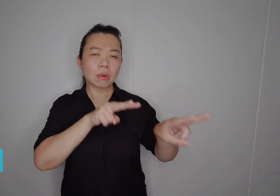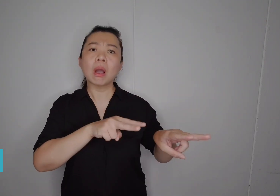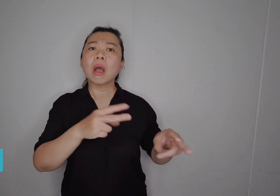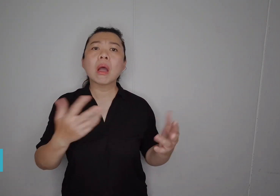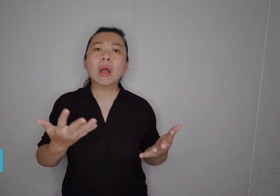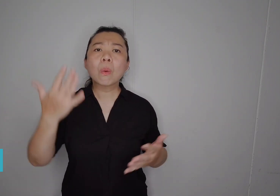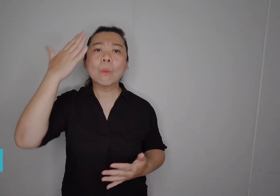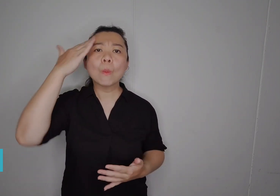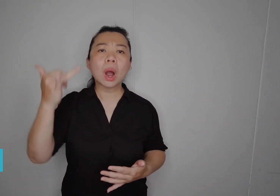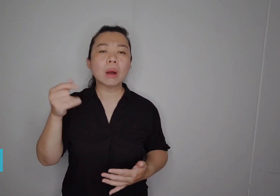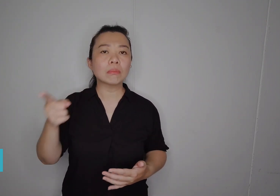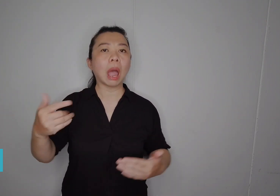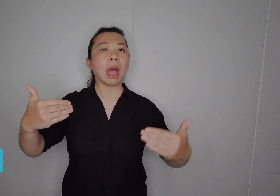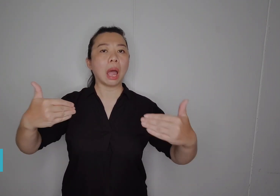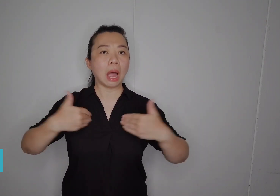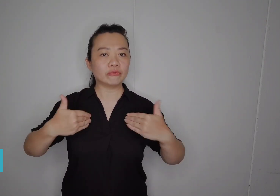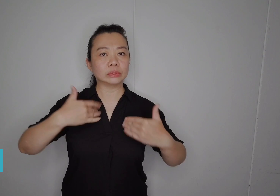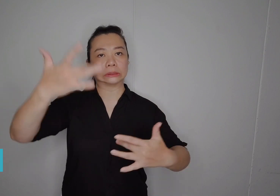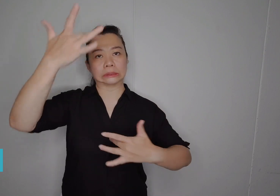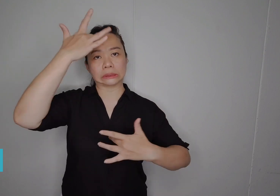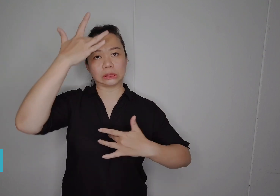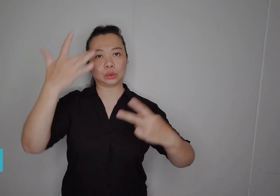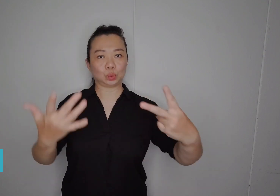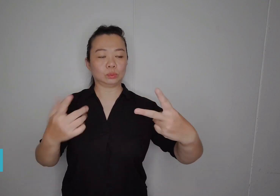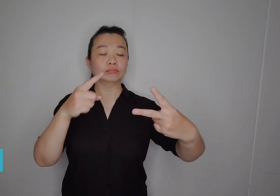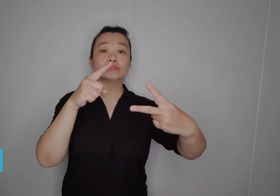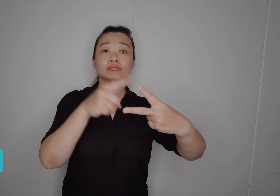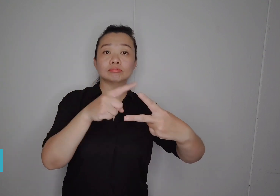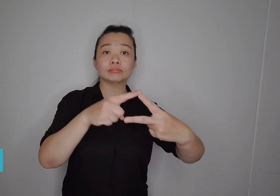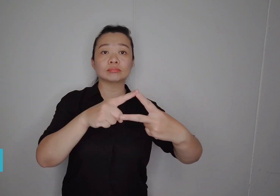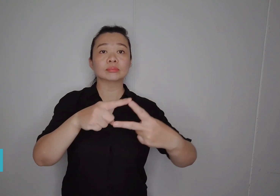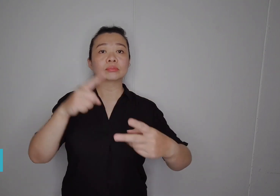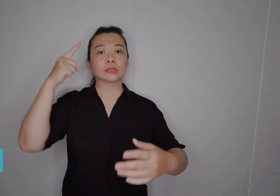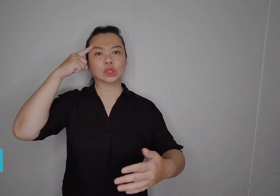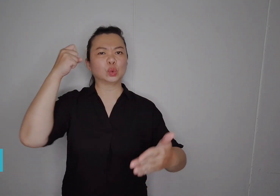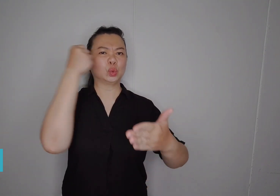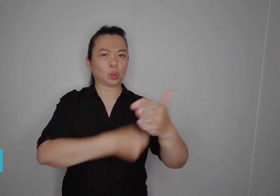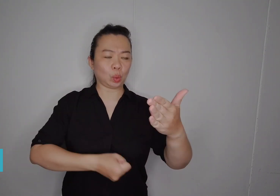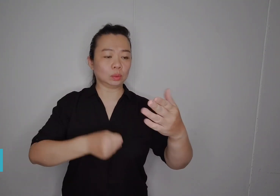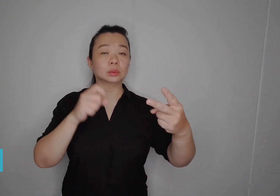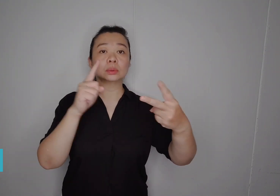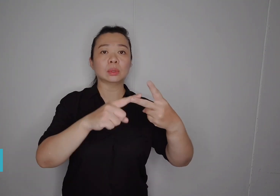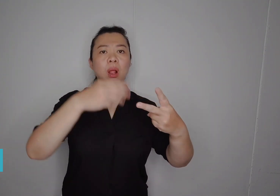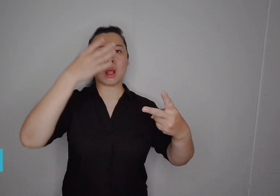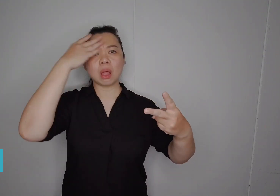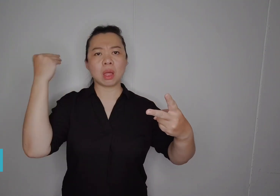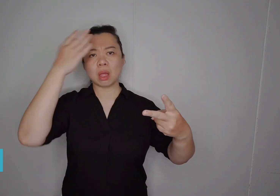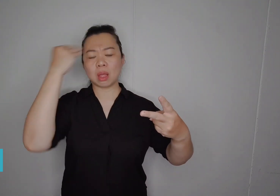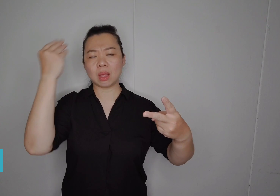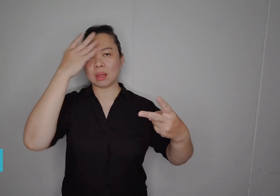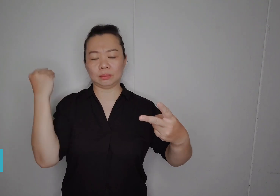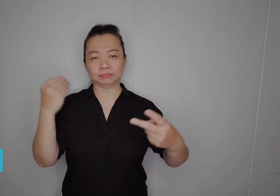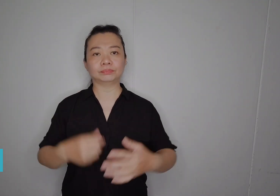he was sickened after suffering a stroke and dementia. Currently,